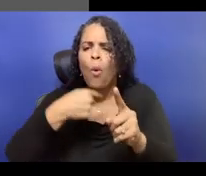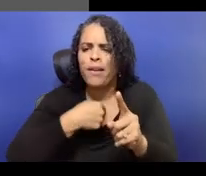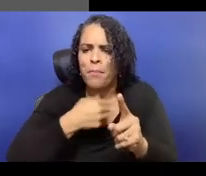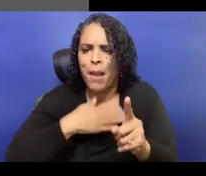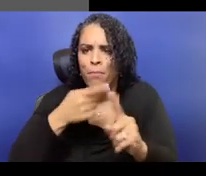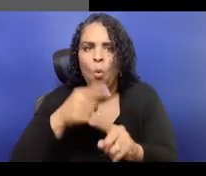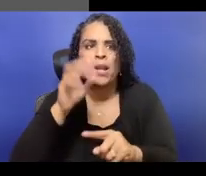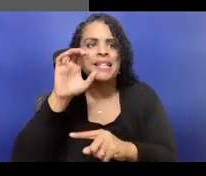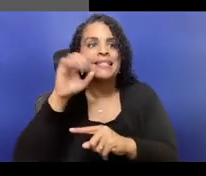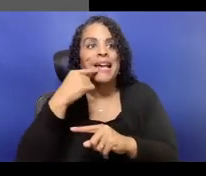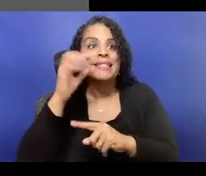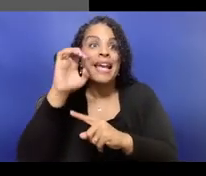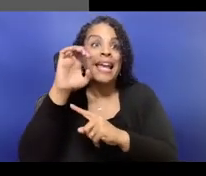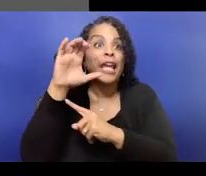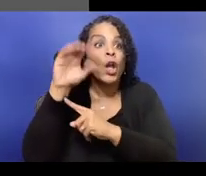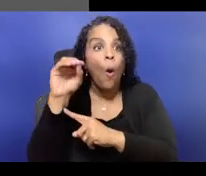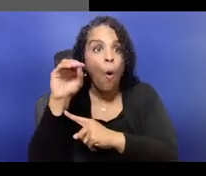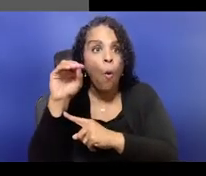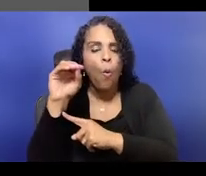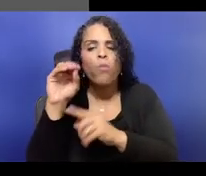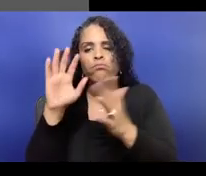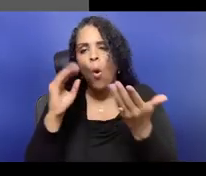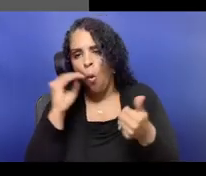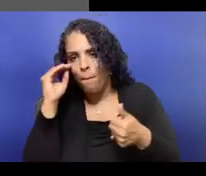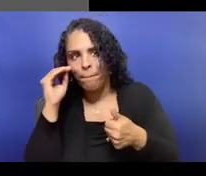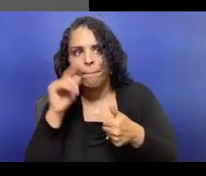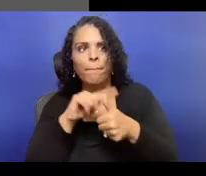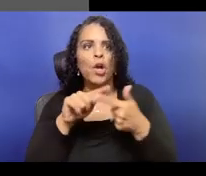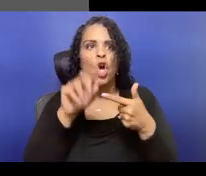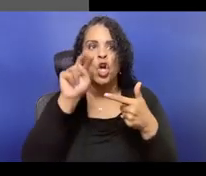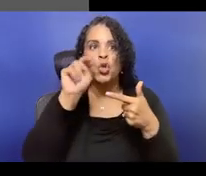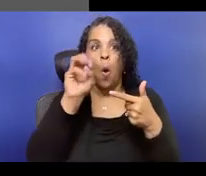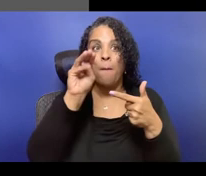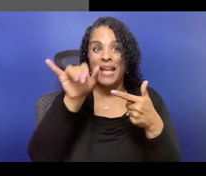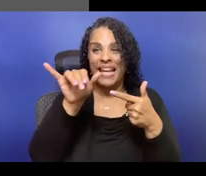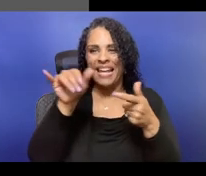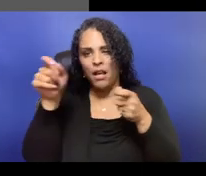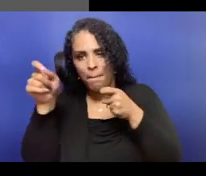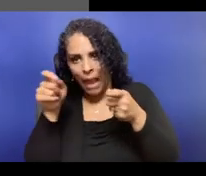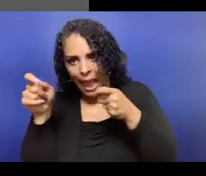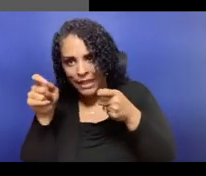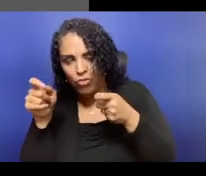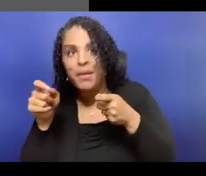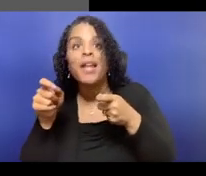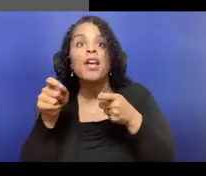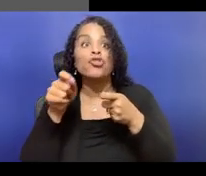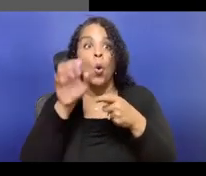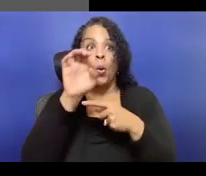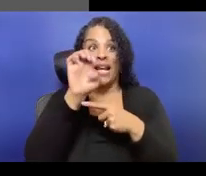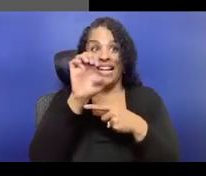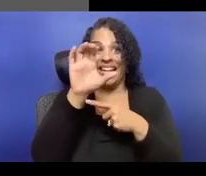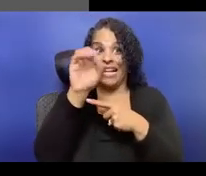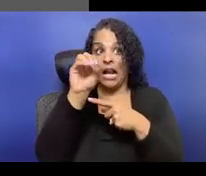from fossil fuels, you know? That's like a statement and a commitment you can make without a lot of, I mean, if it's true, it's true, you know.